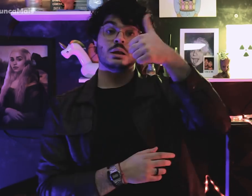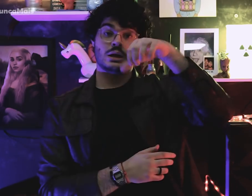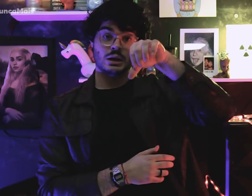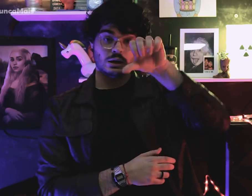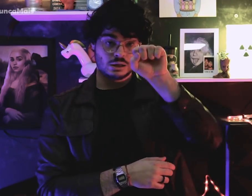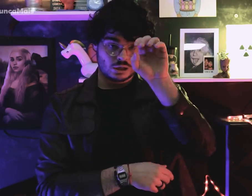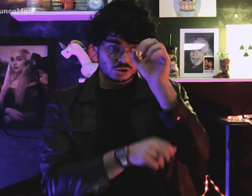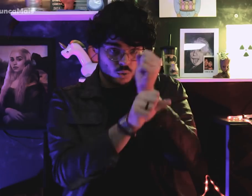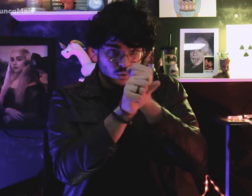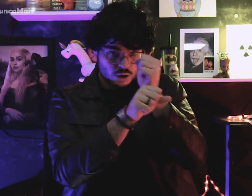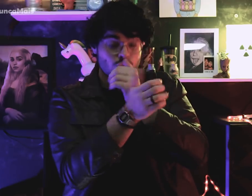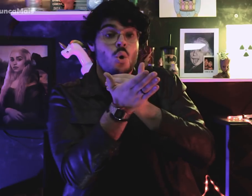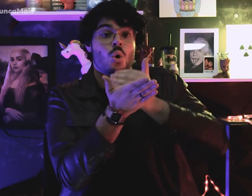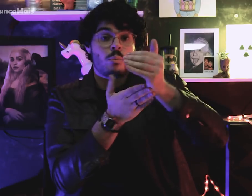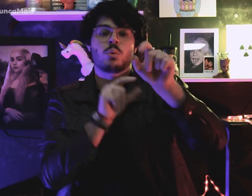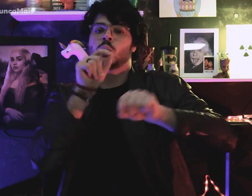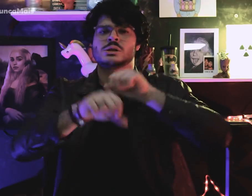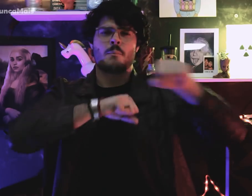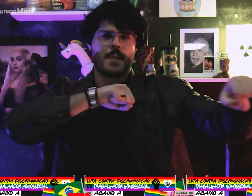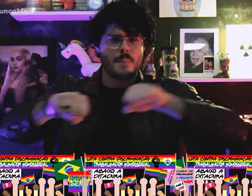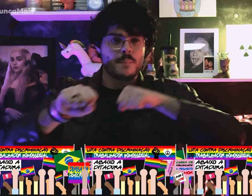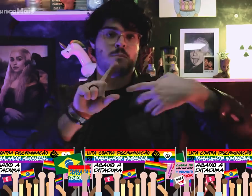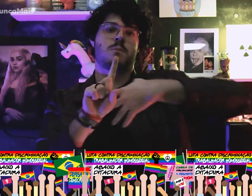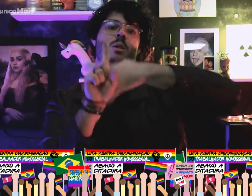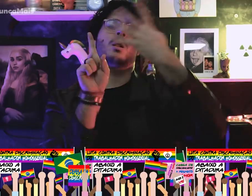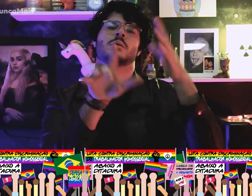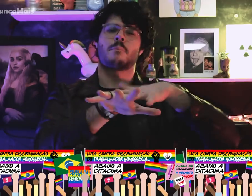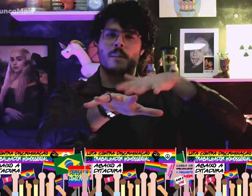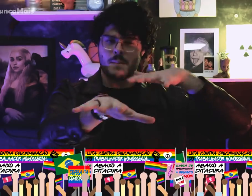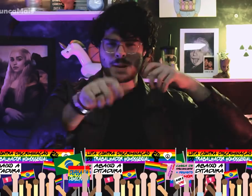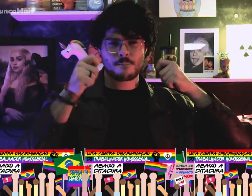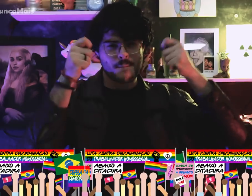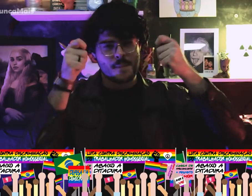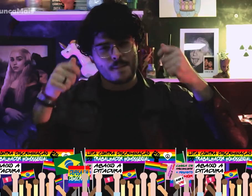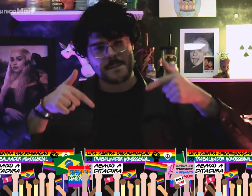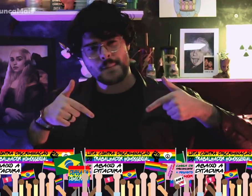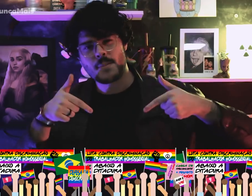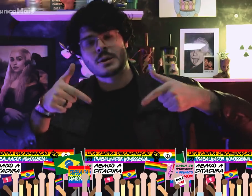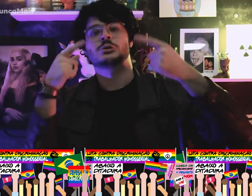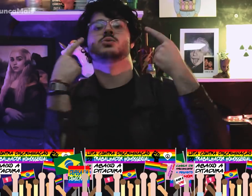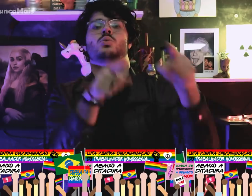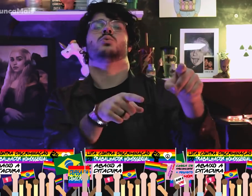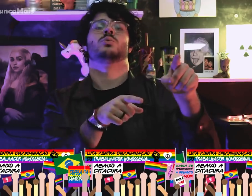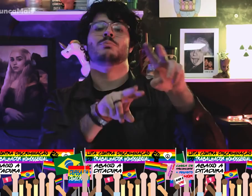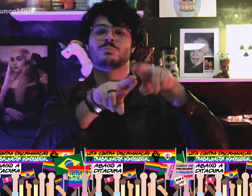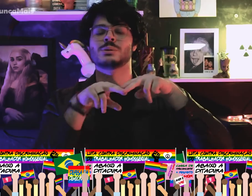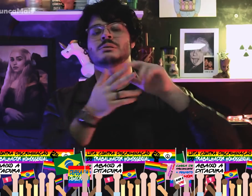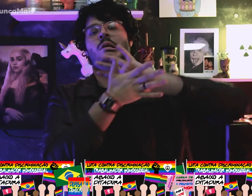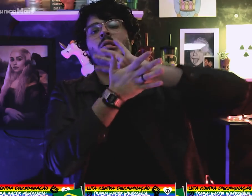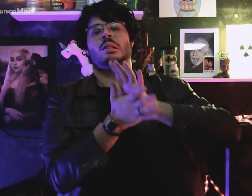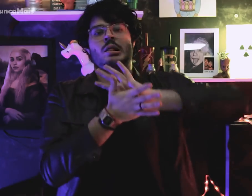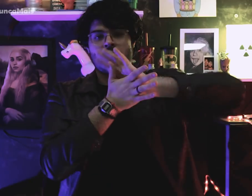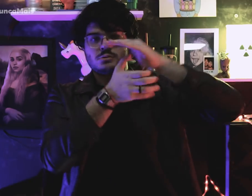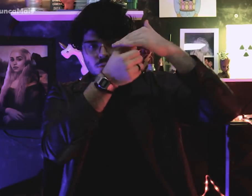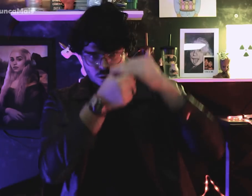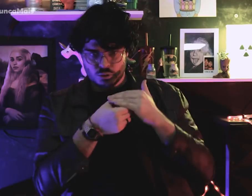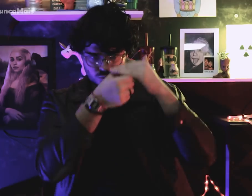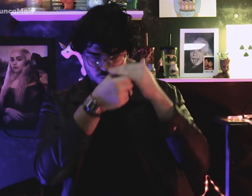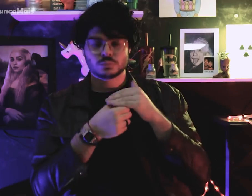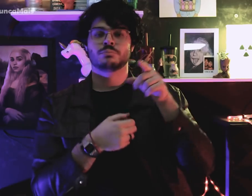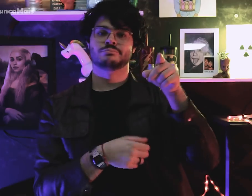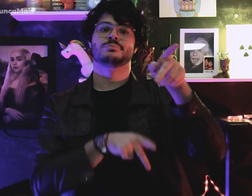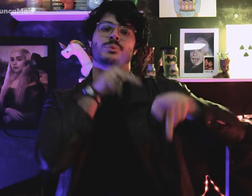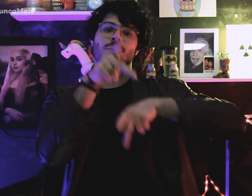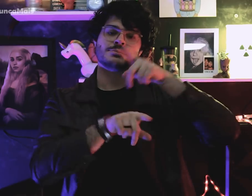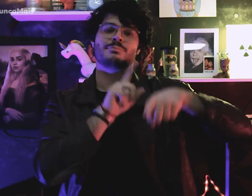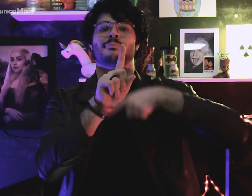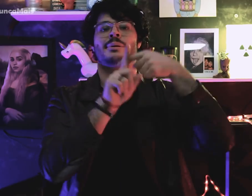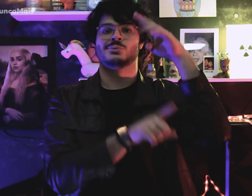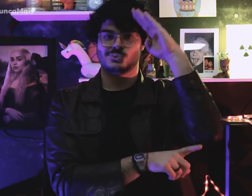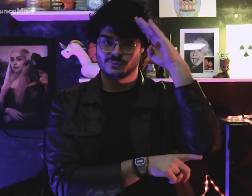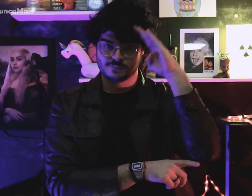Em 1980, o movimento LGBT começou a se manifestar contra a repressão civil-militar